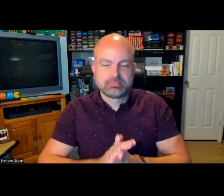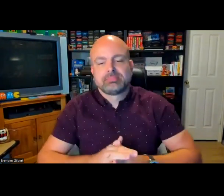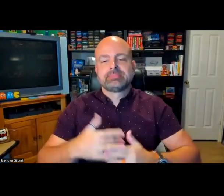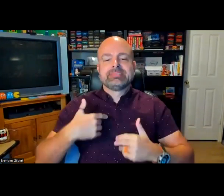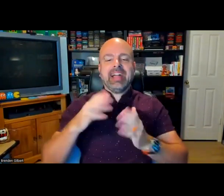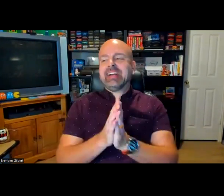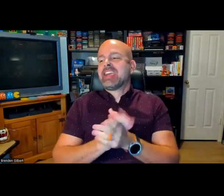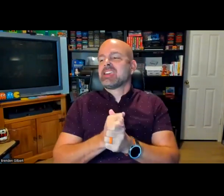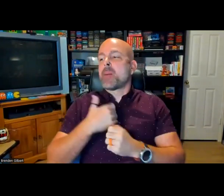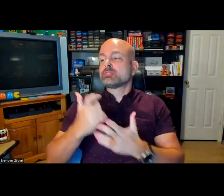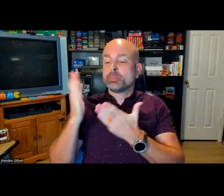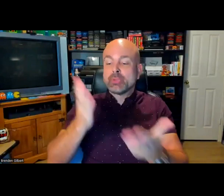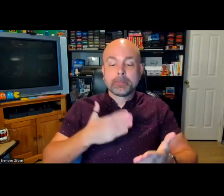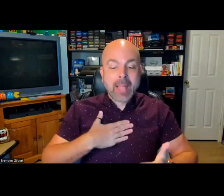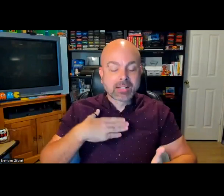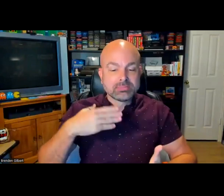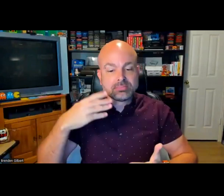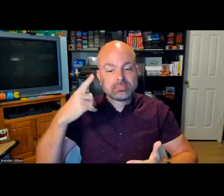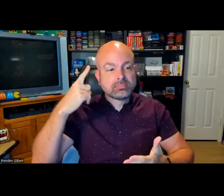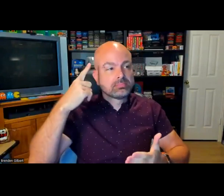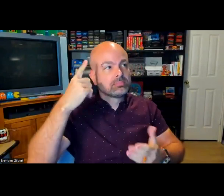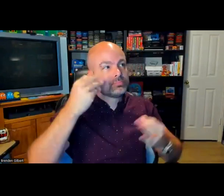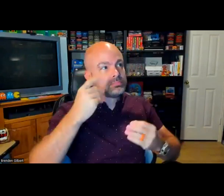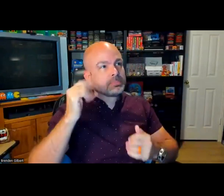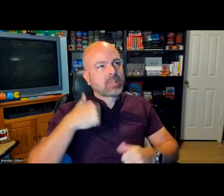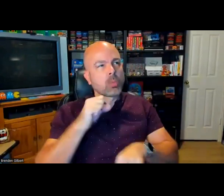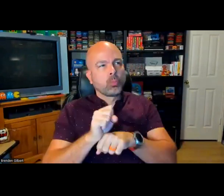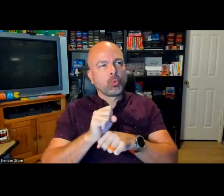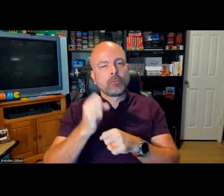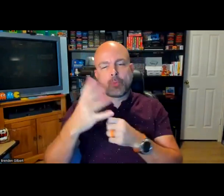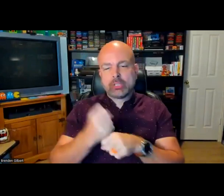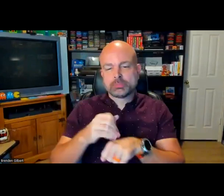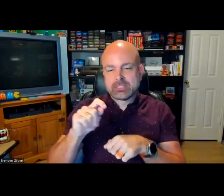hello, everyone. I'm back. That was very short-lived. I'm